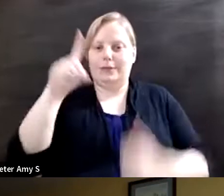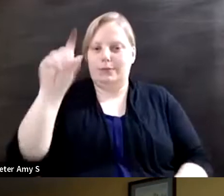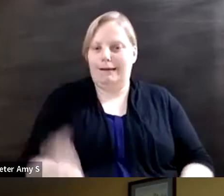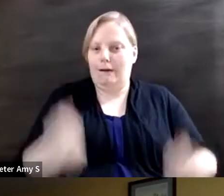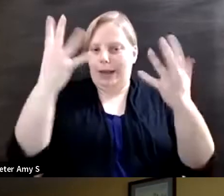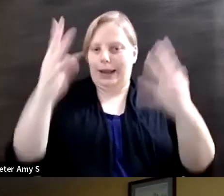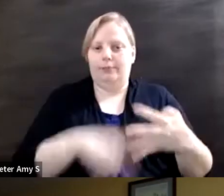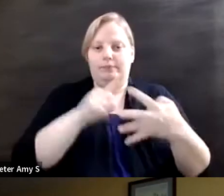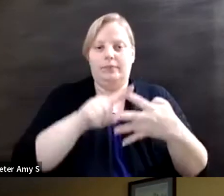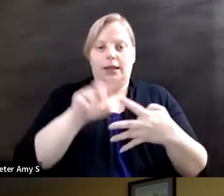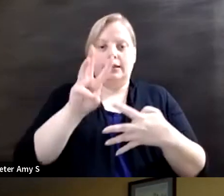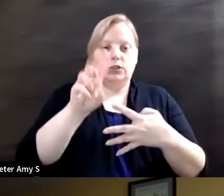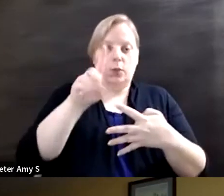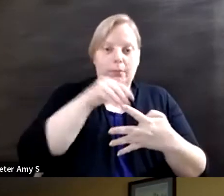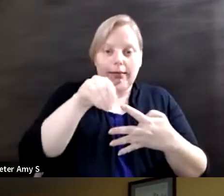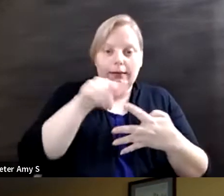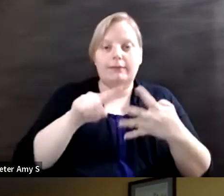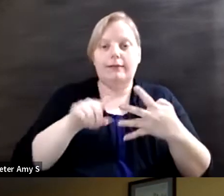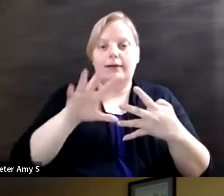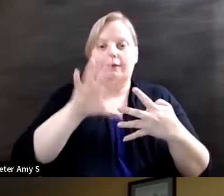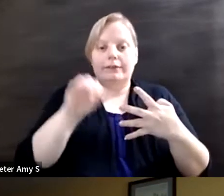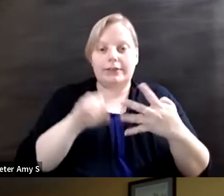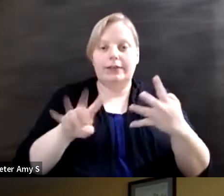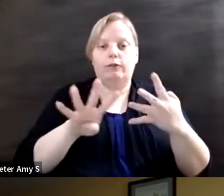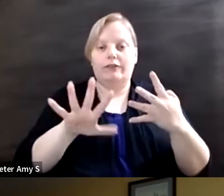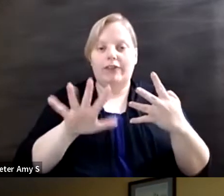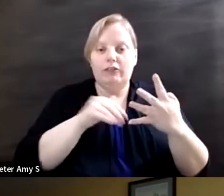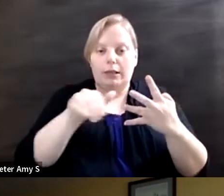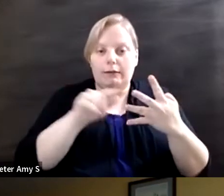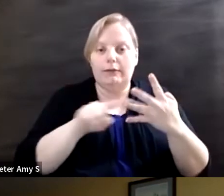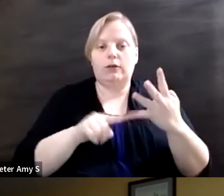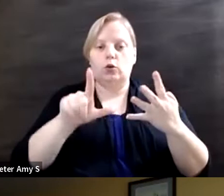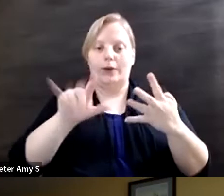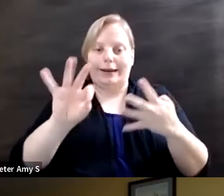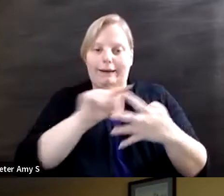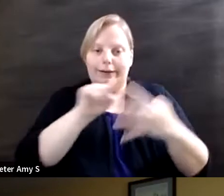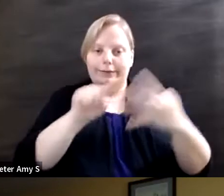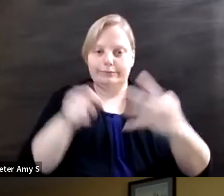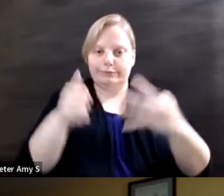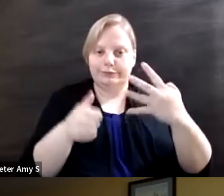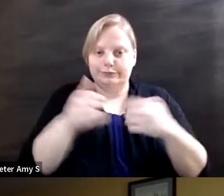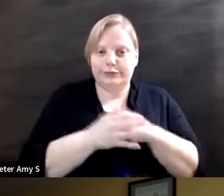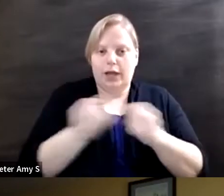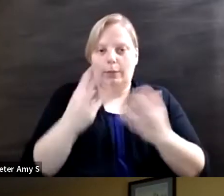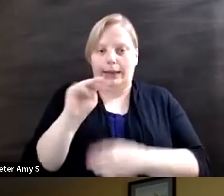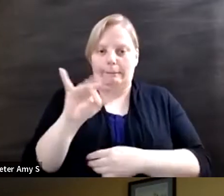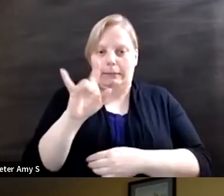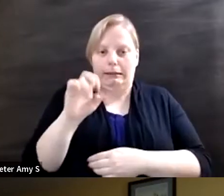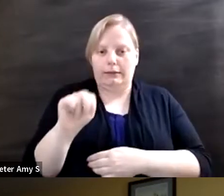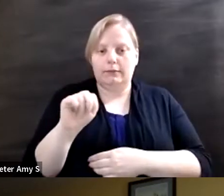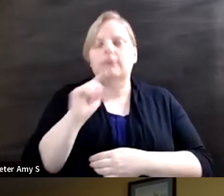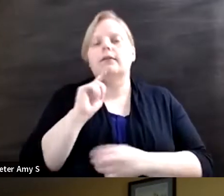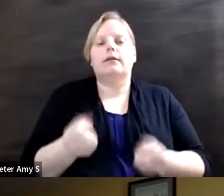61 million 50 million 45 million 29 million and this is all remember disability numbers in the U.S.